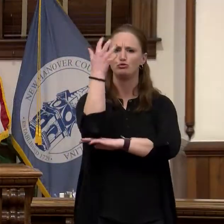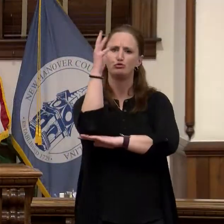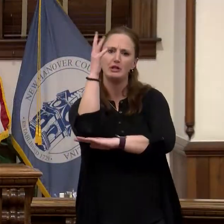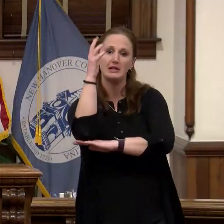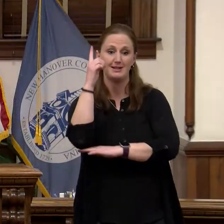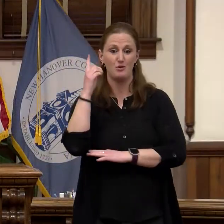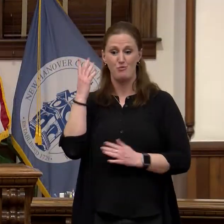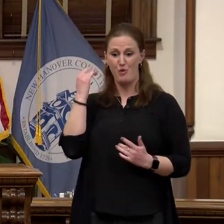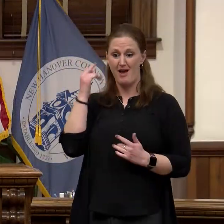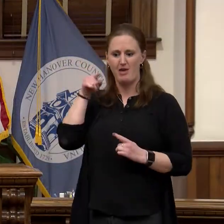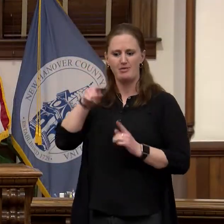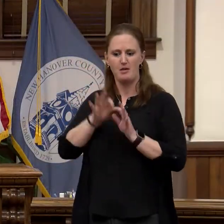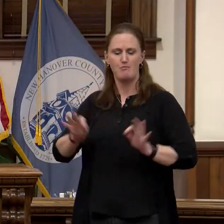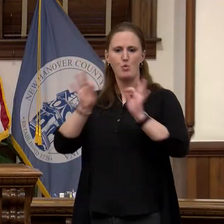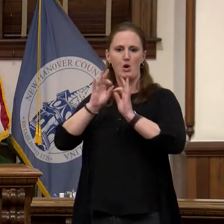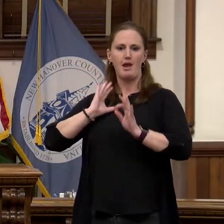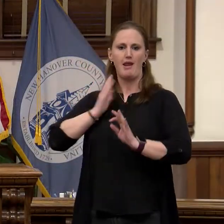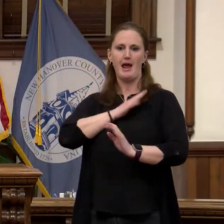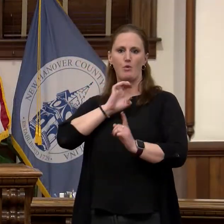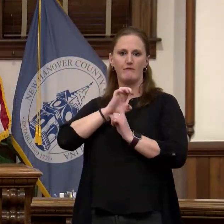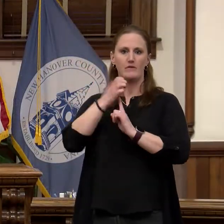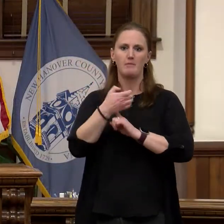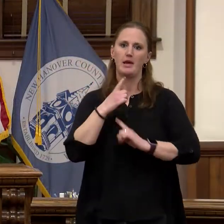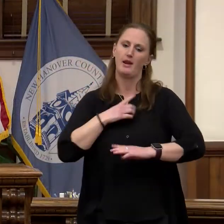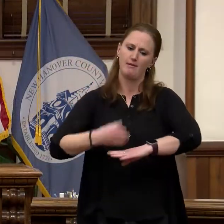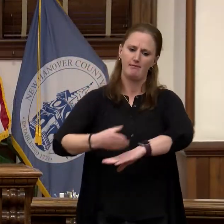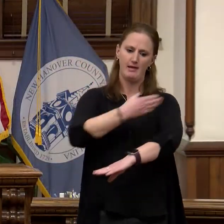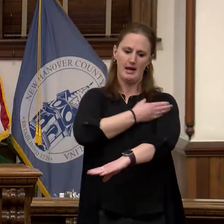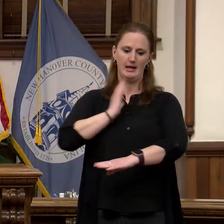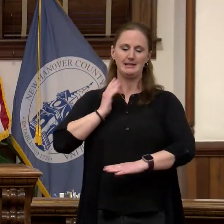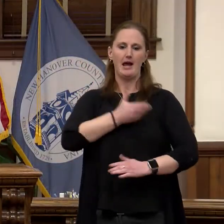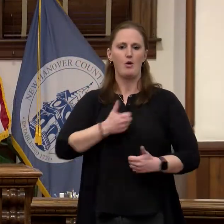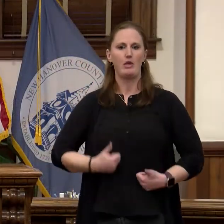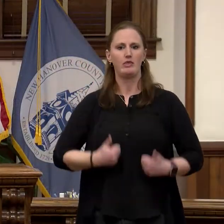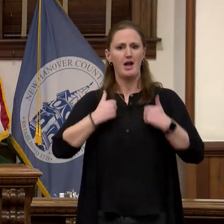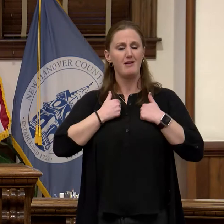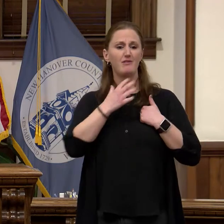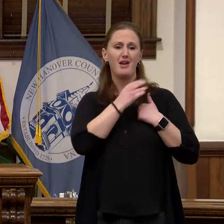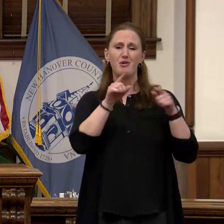environment and enhance our quality of life and the beauty of our county. It was